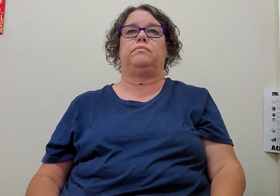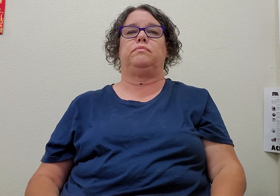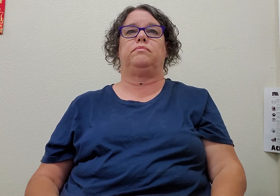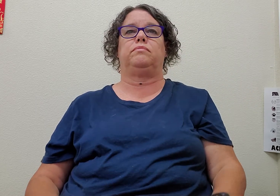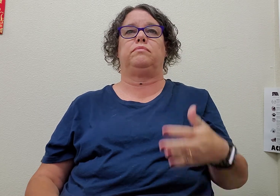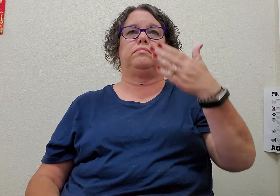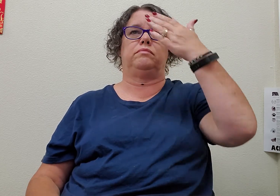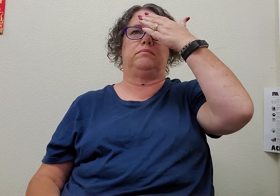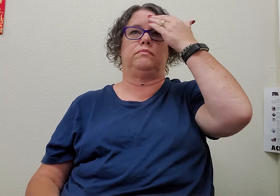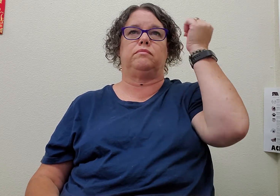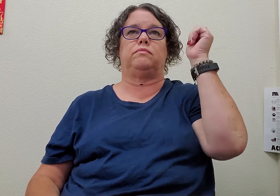forgot #ALL